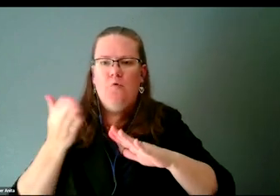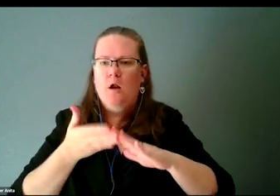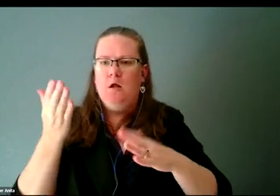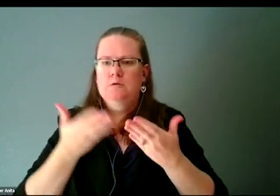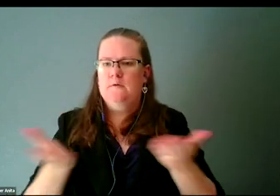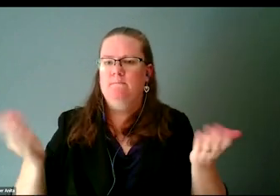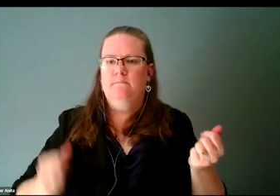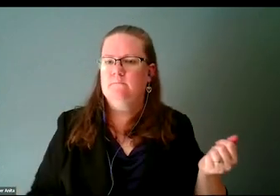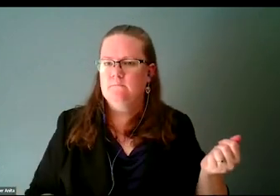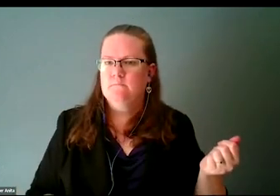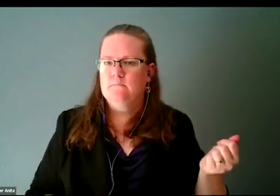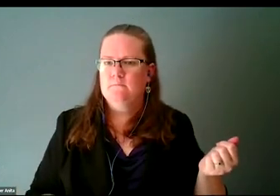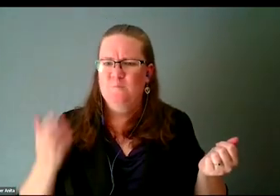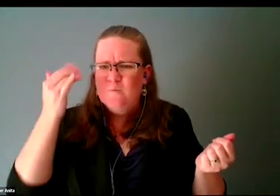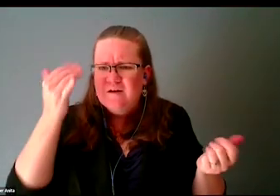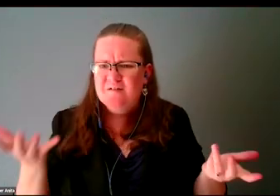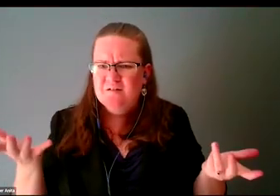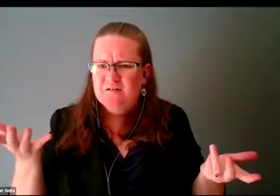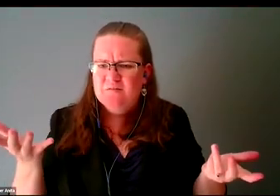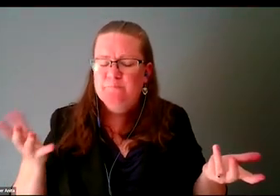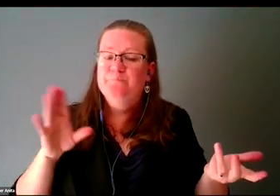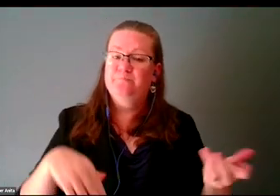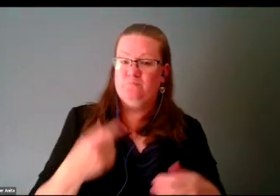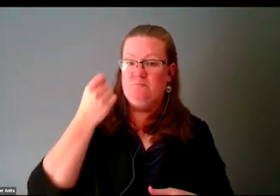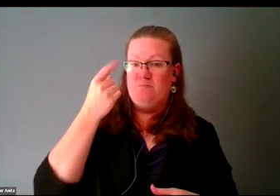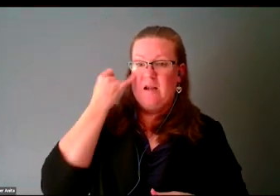Because if you think about it-- Science literally,